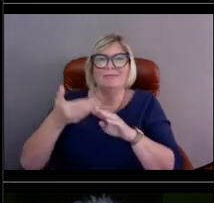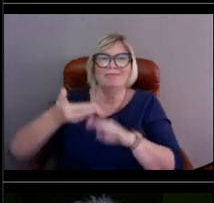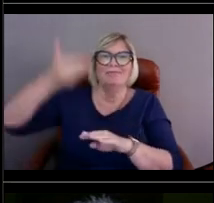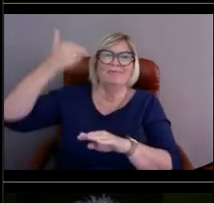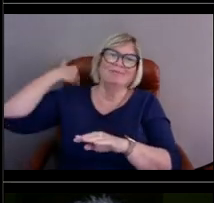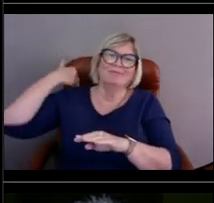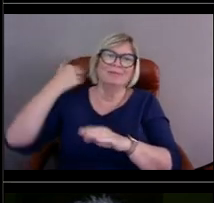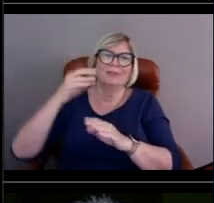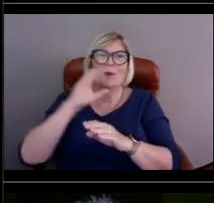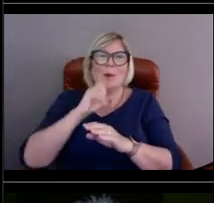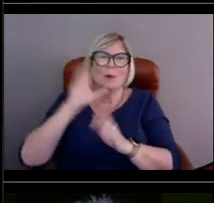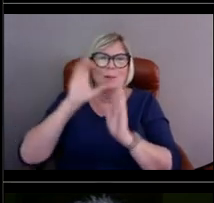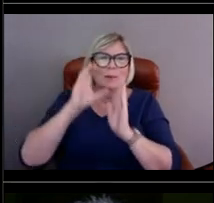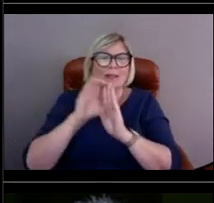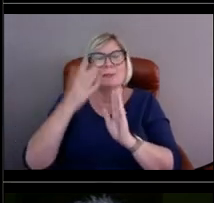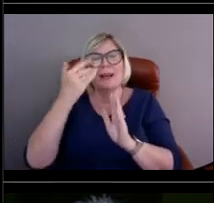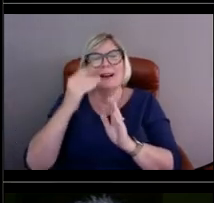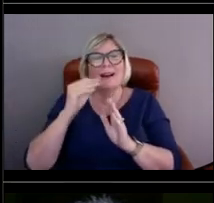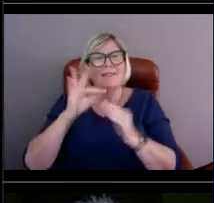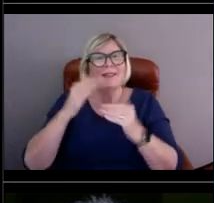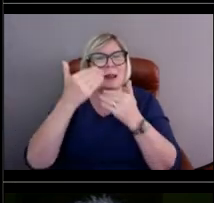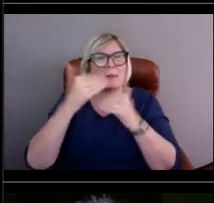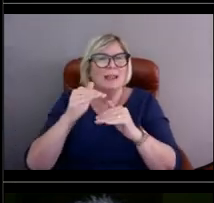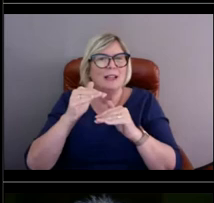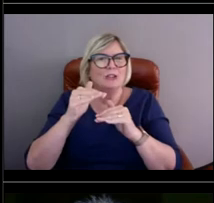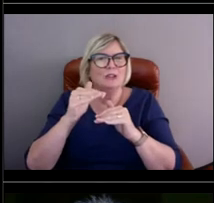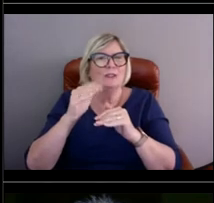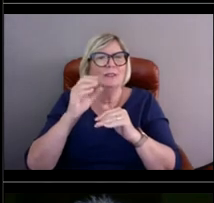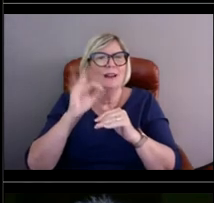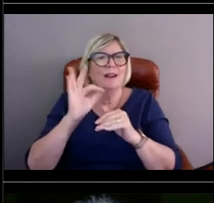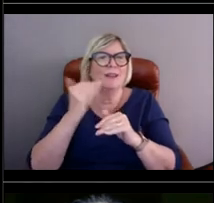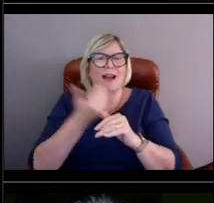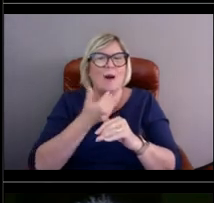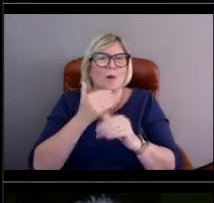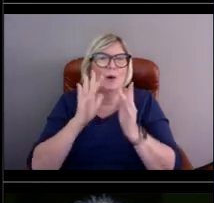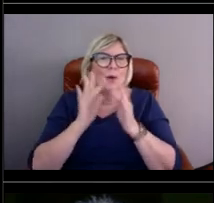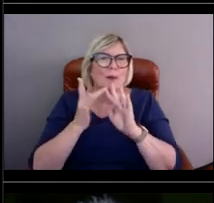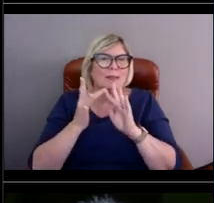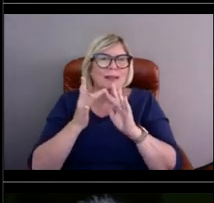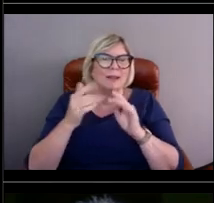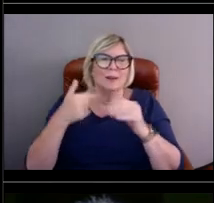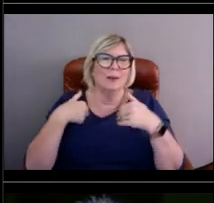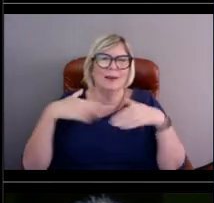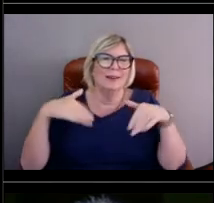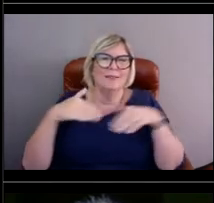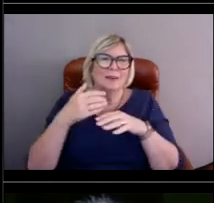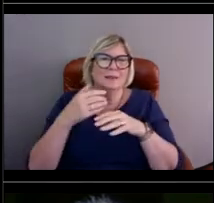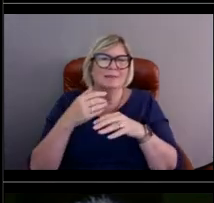Due to limitations on our website, we haven't made the past imagery available.